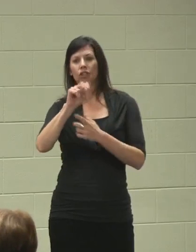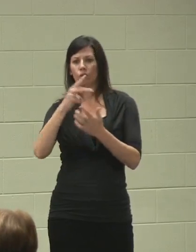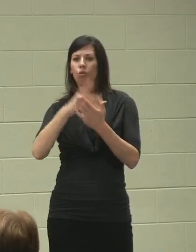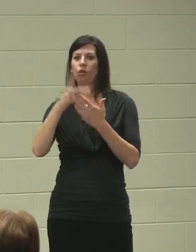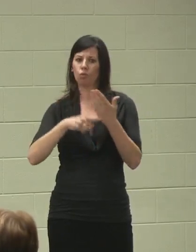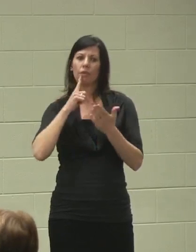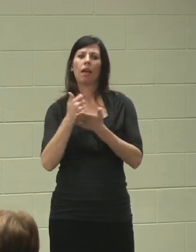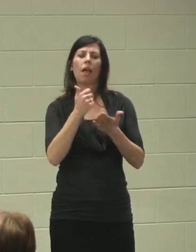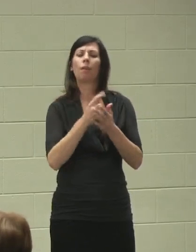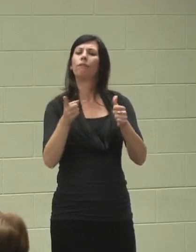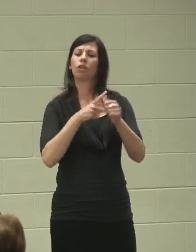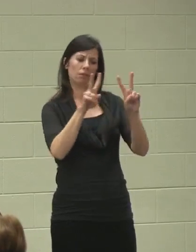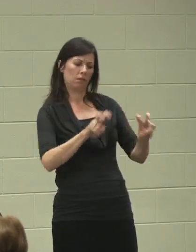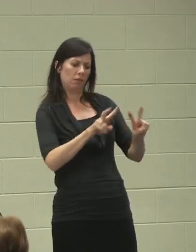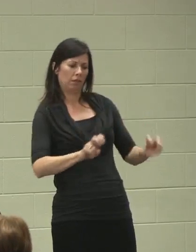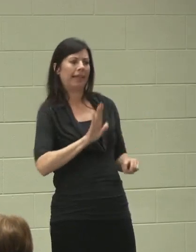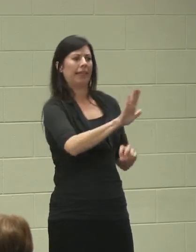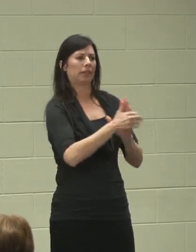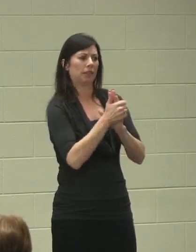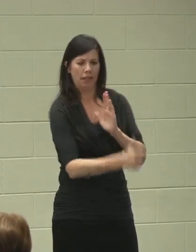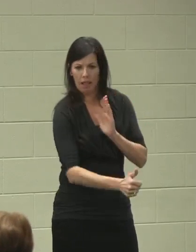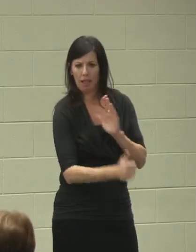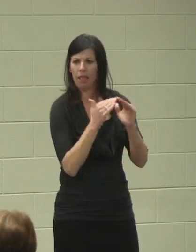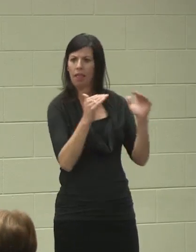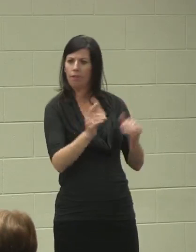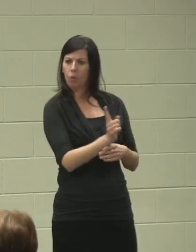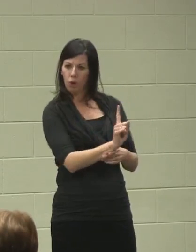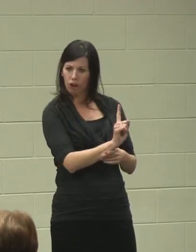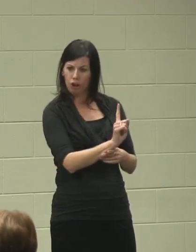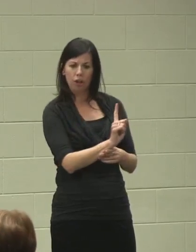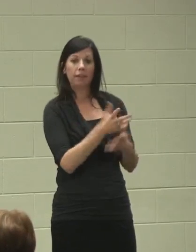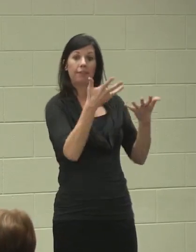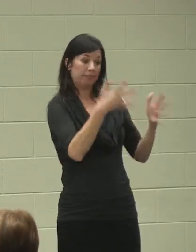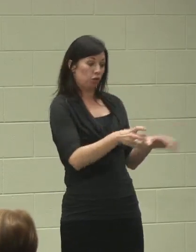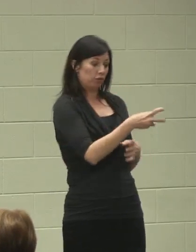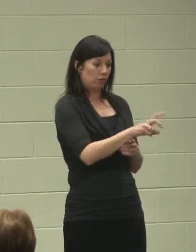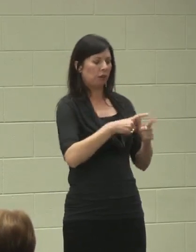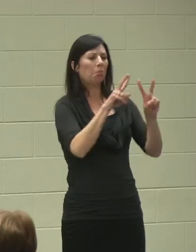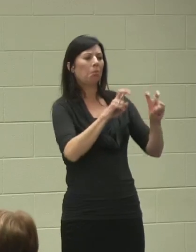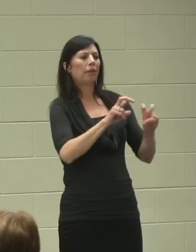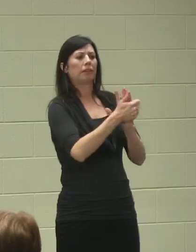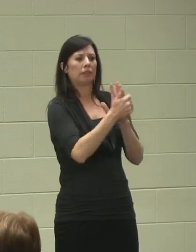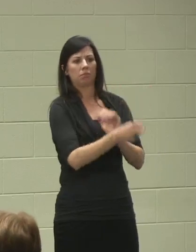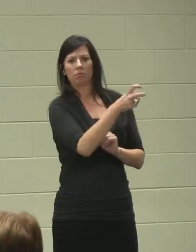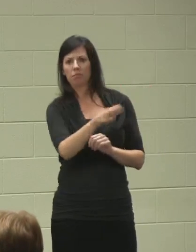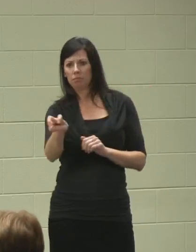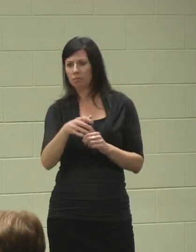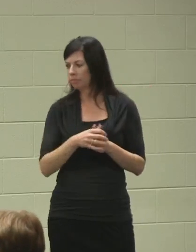what his skill level was, and where his options would lie when he finished transitions. If you have the opportunity to do that,